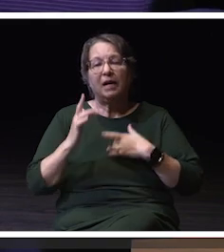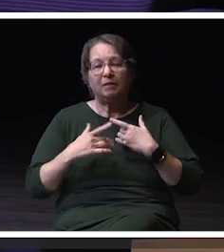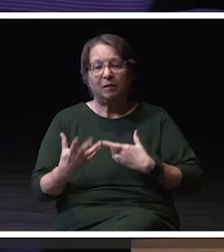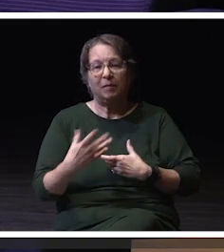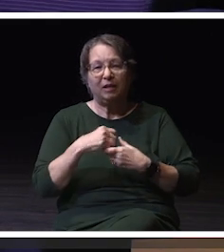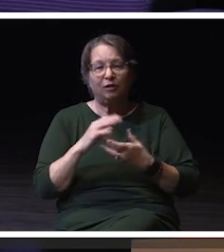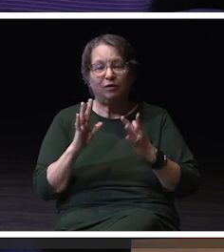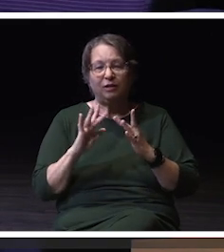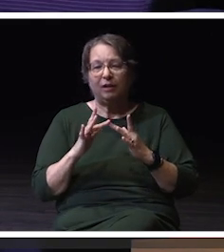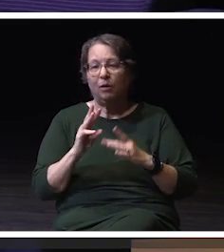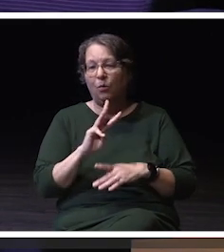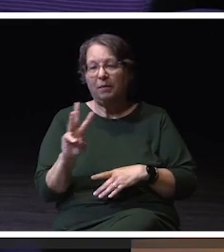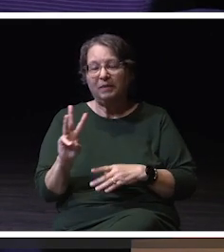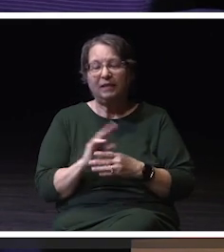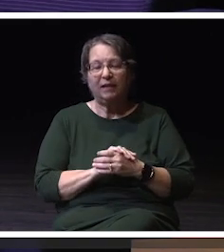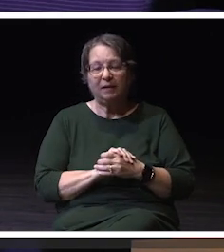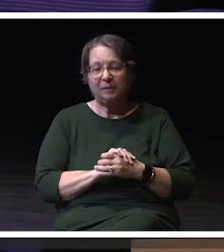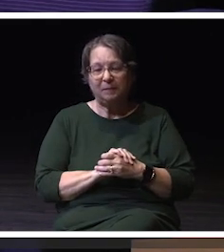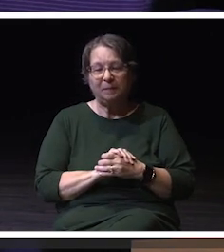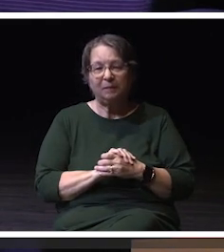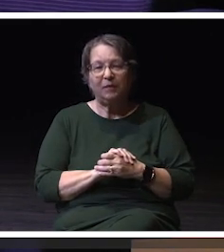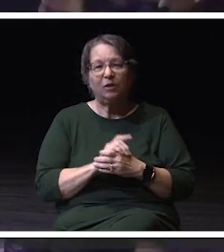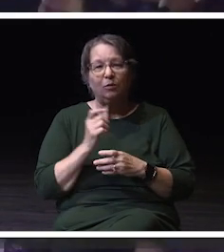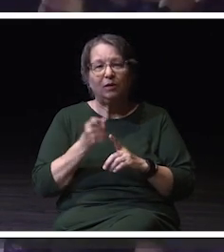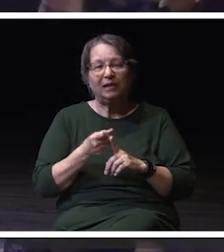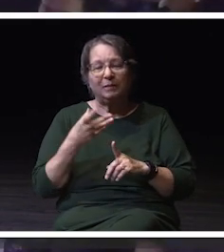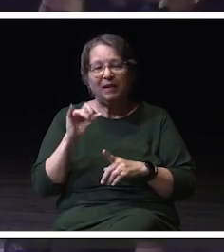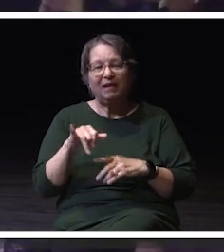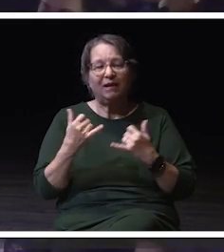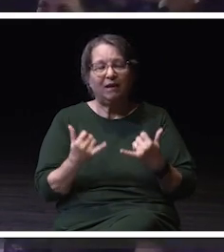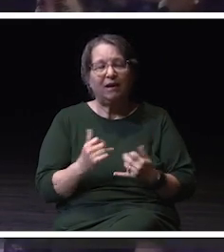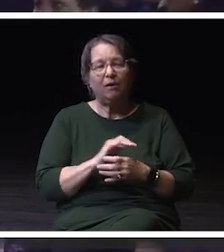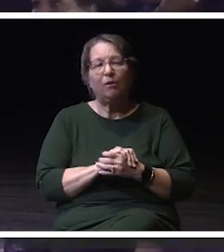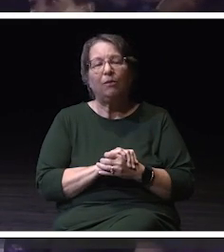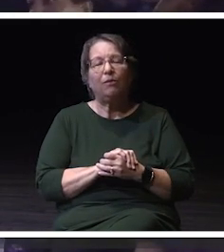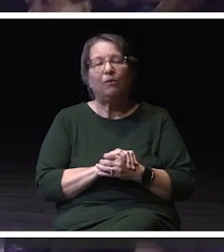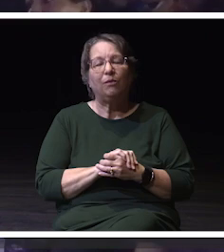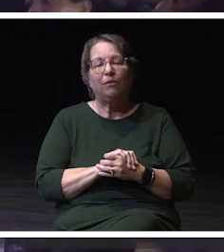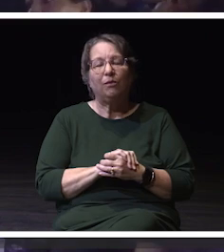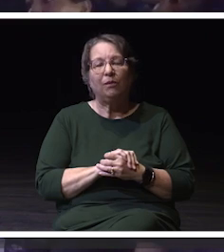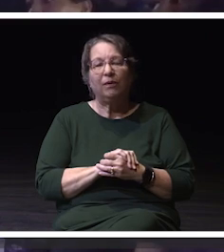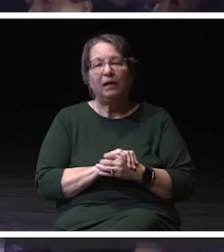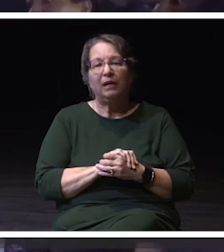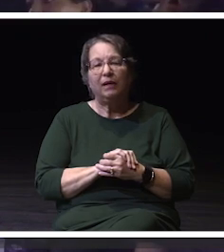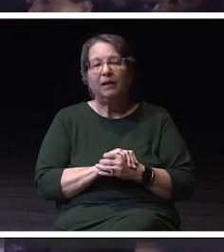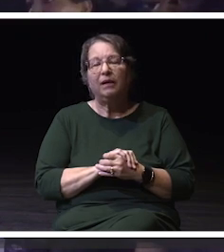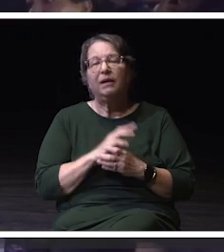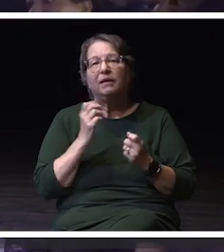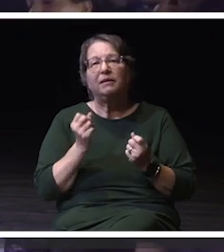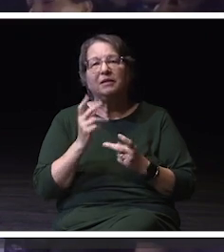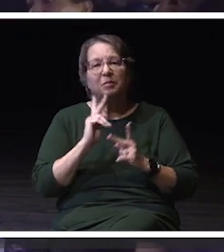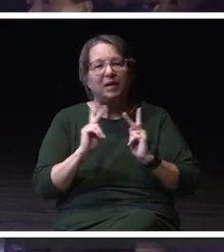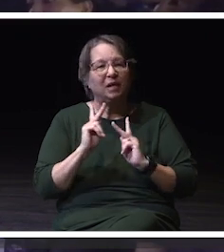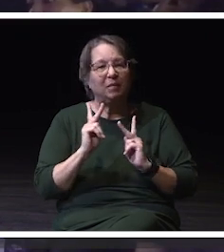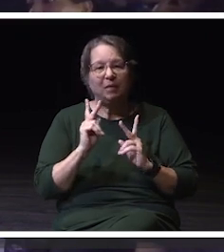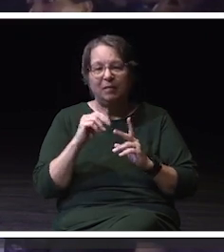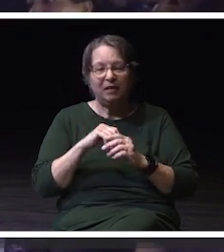which we■re expanding. And that's because there is, you know, there are so many people across the university who are doing incredible